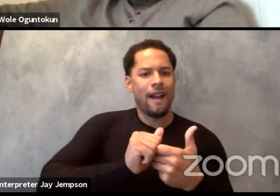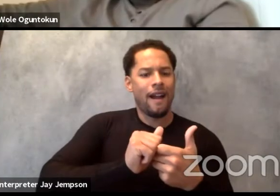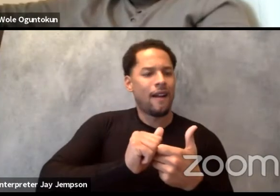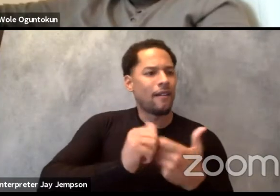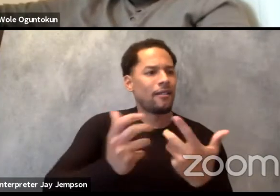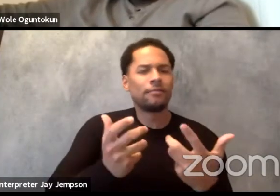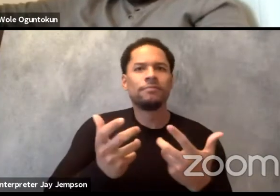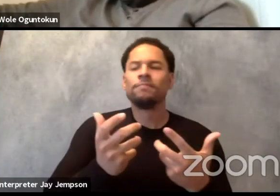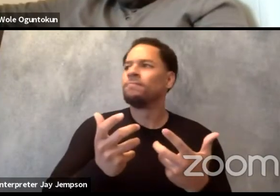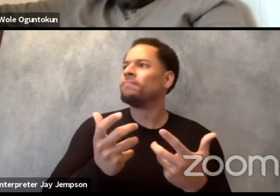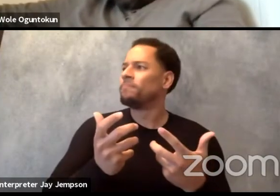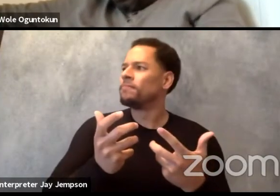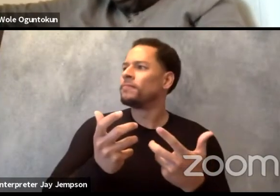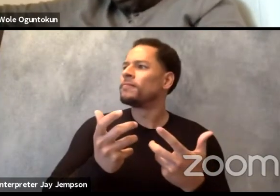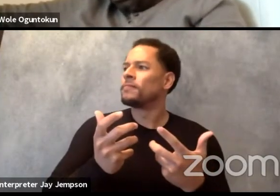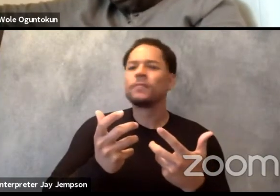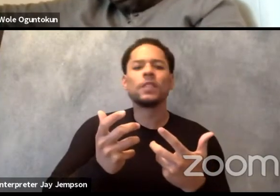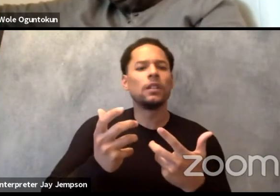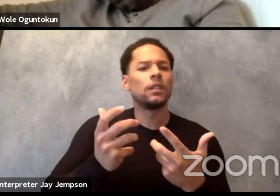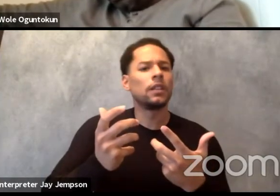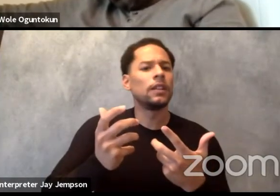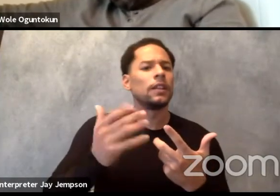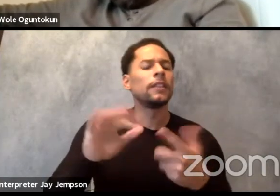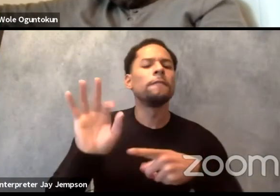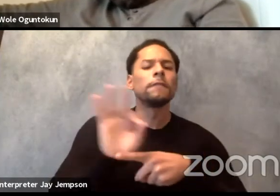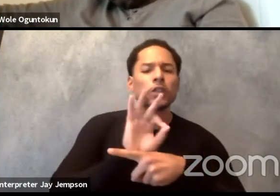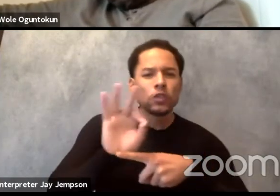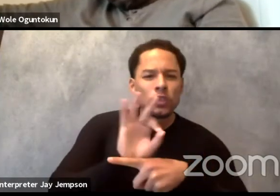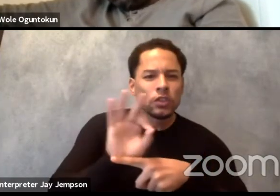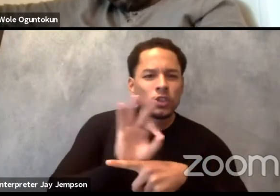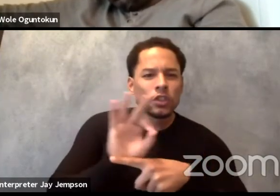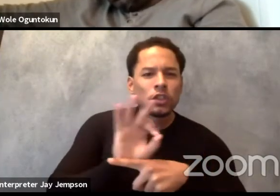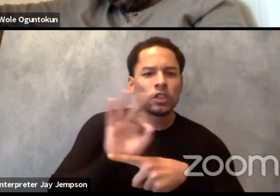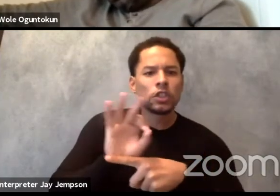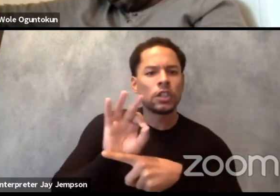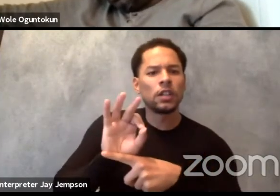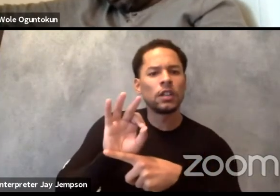in how you define the function of dramaturgy comes to play?